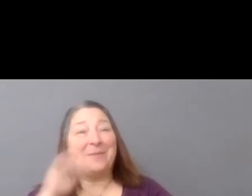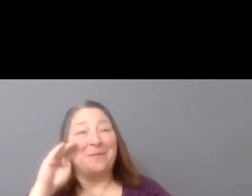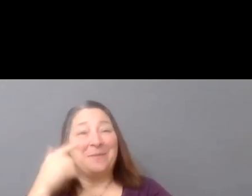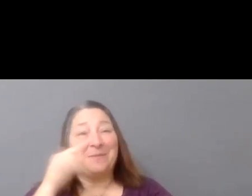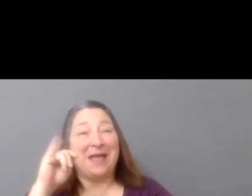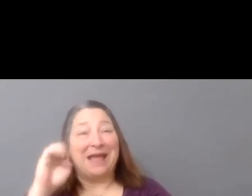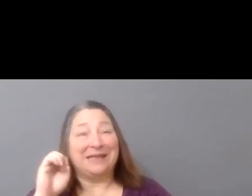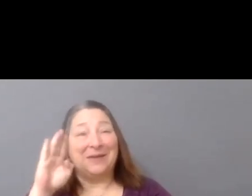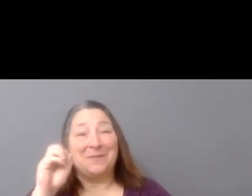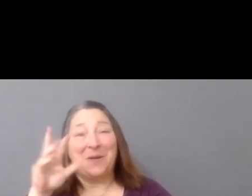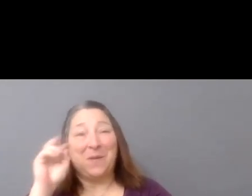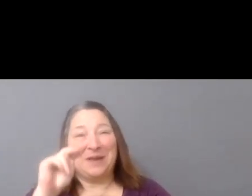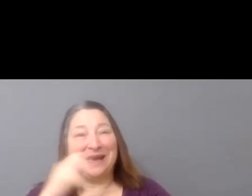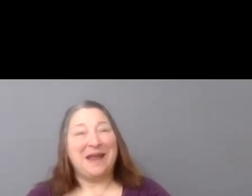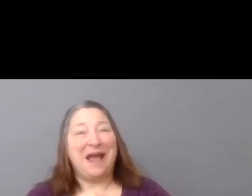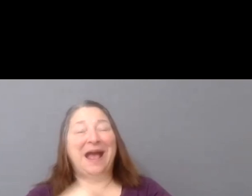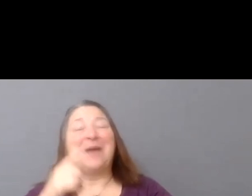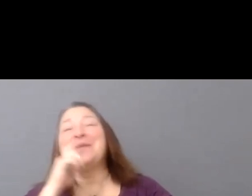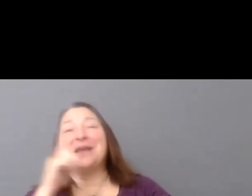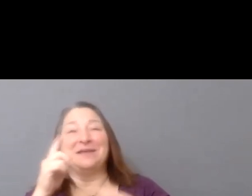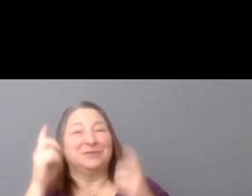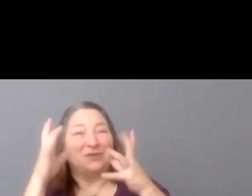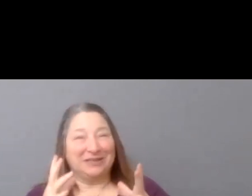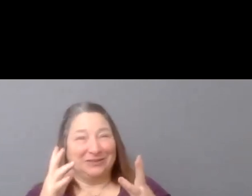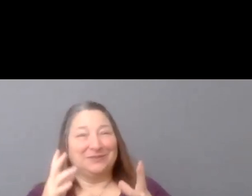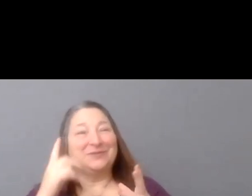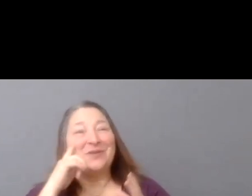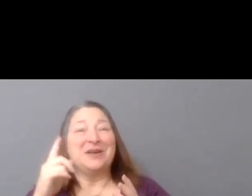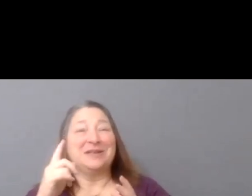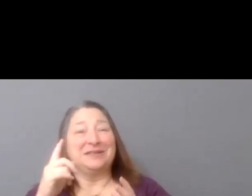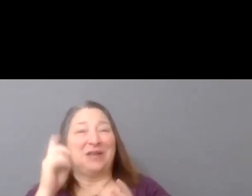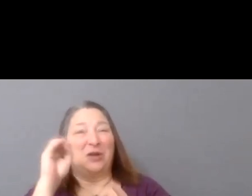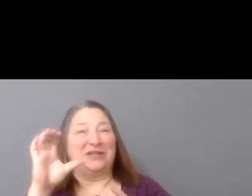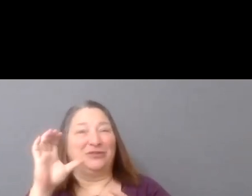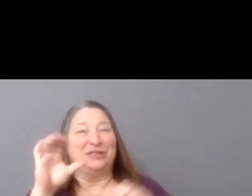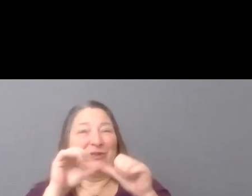at the International Documentary Association, and thank you so much for being here.